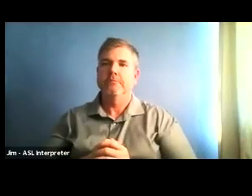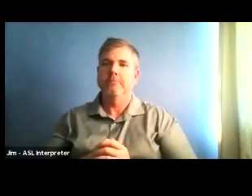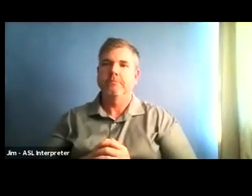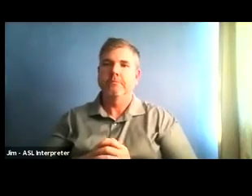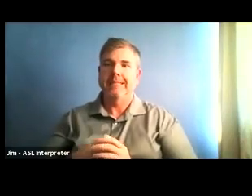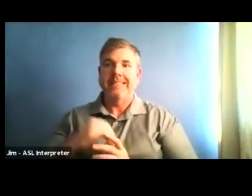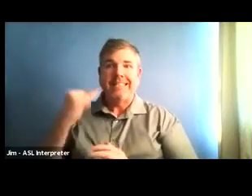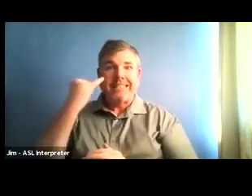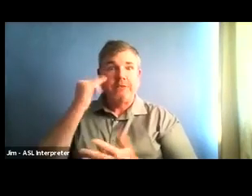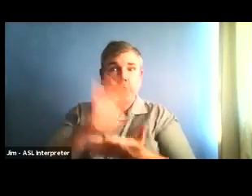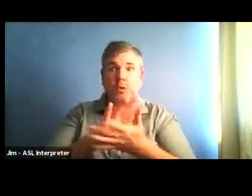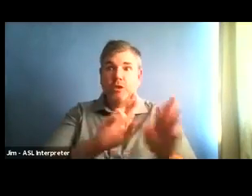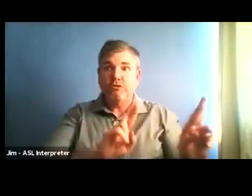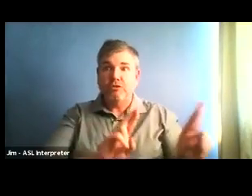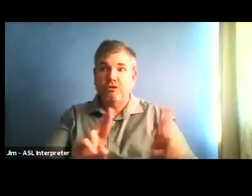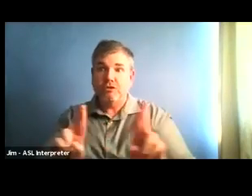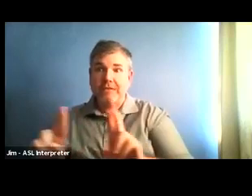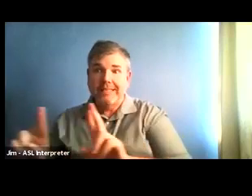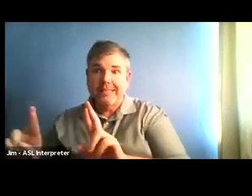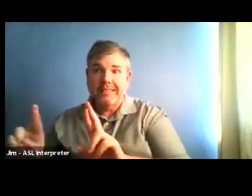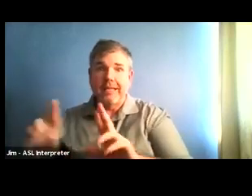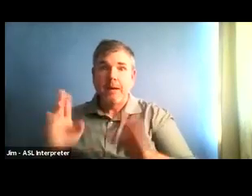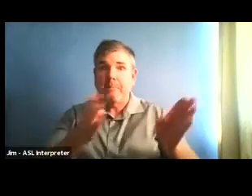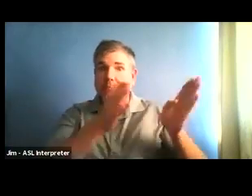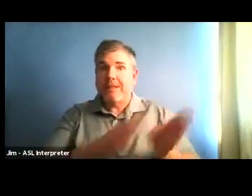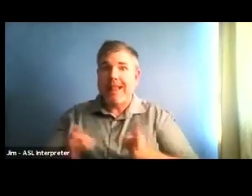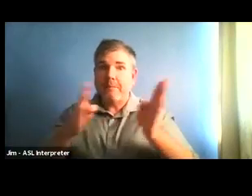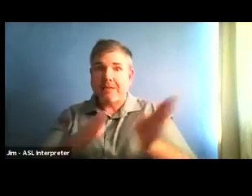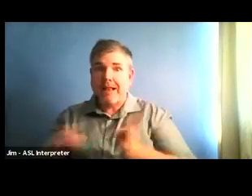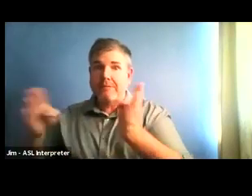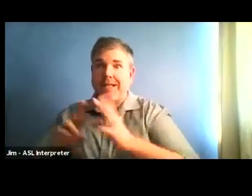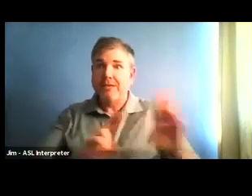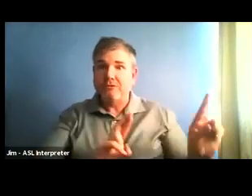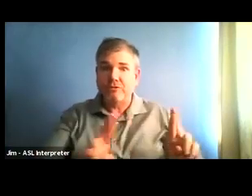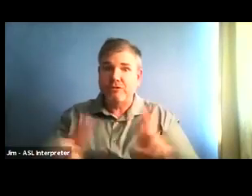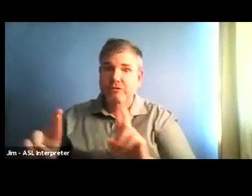and for any eventual cases or the need for contact tracing,